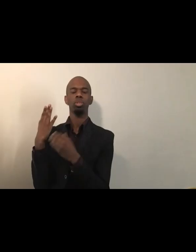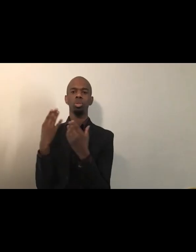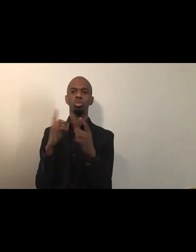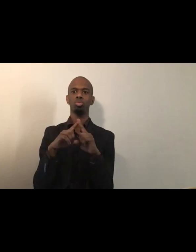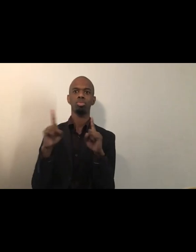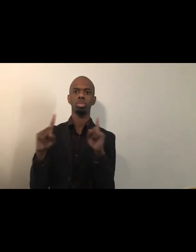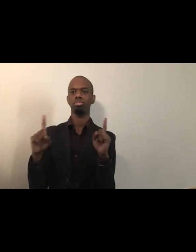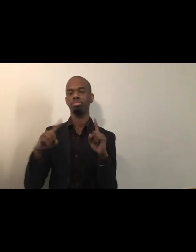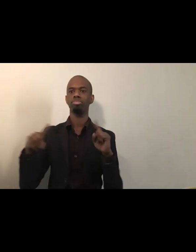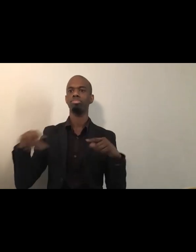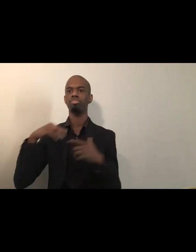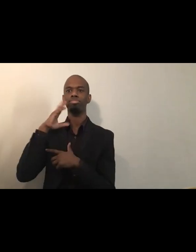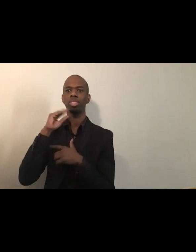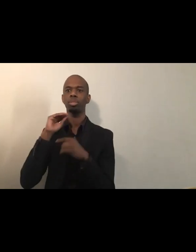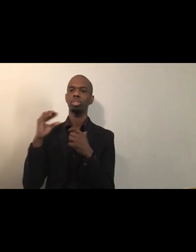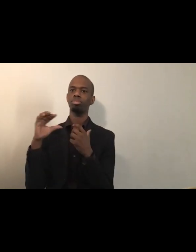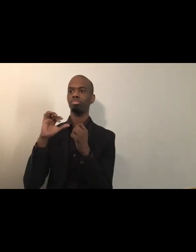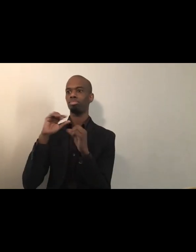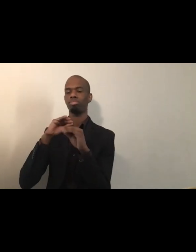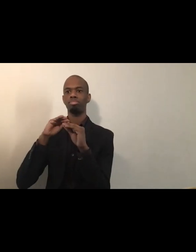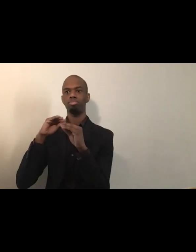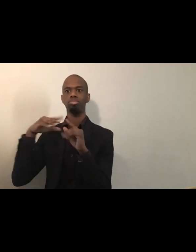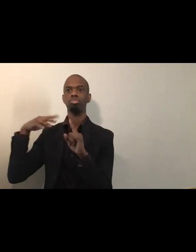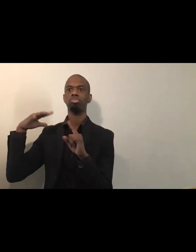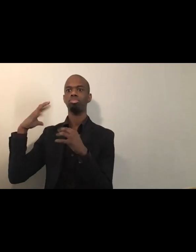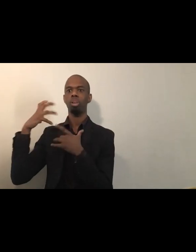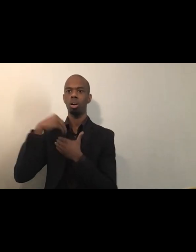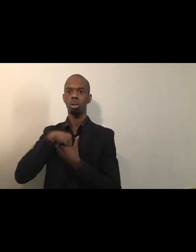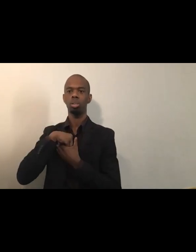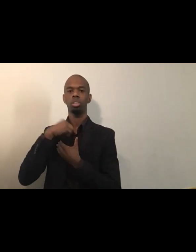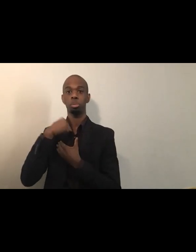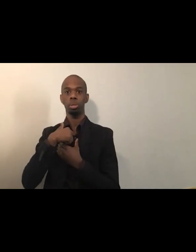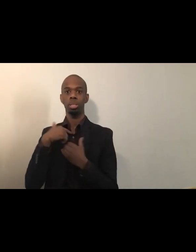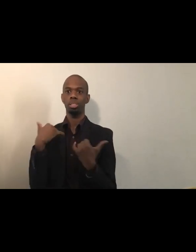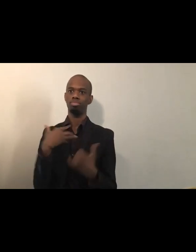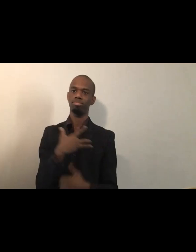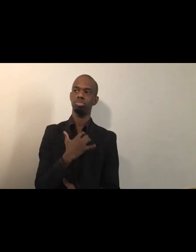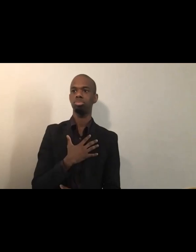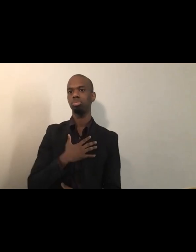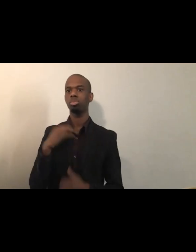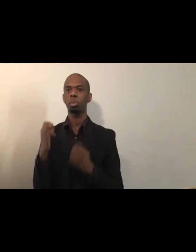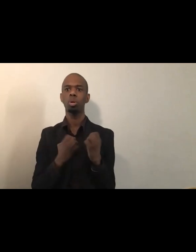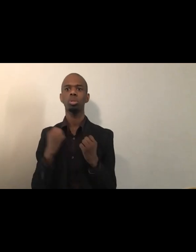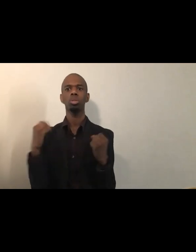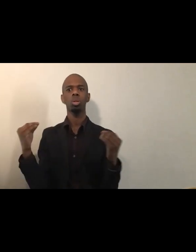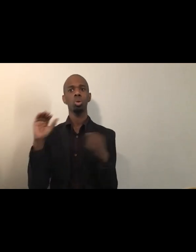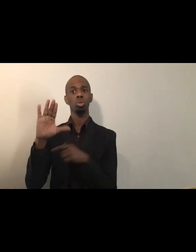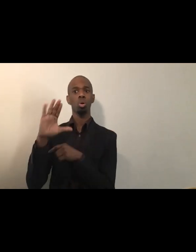And I want to invite you to share what you felt, as you heard that verdict, but also what you feel in this moment.